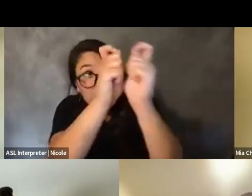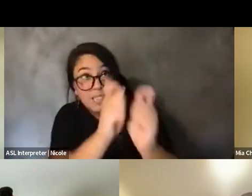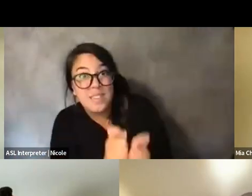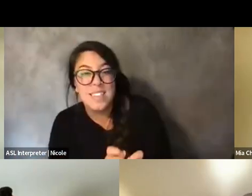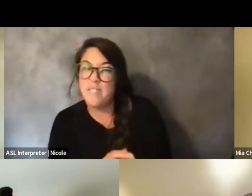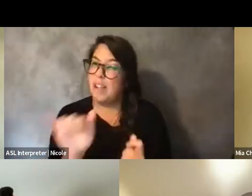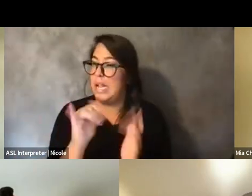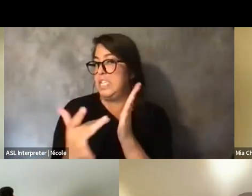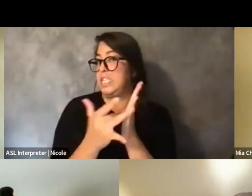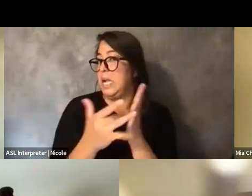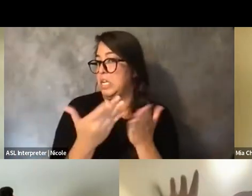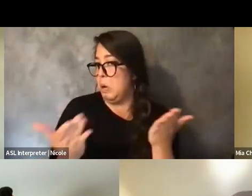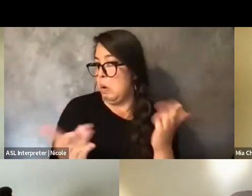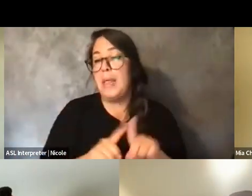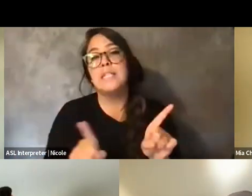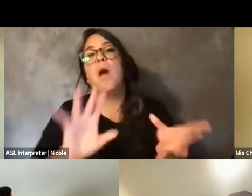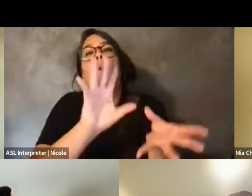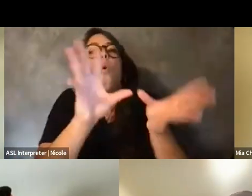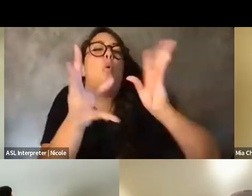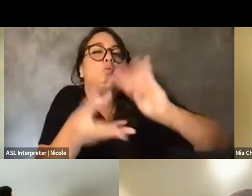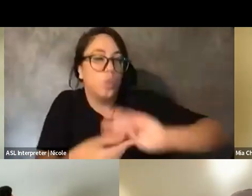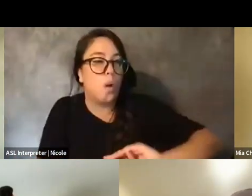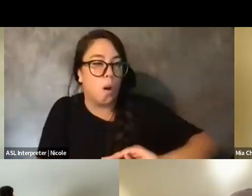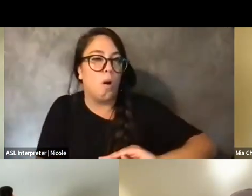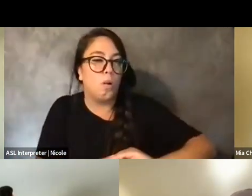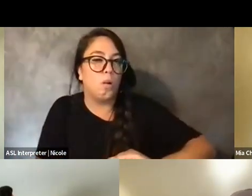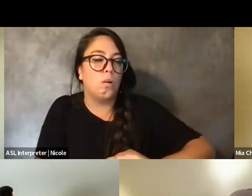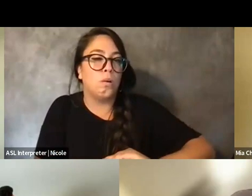But I think that's kind of like my overall gem